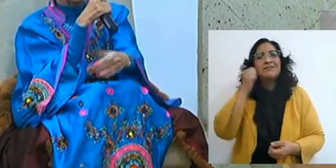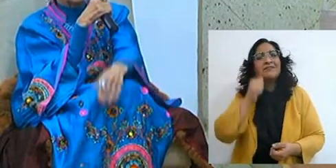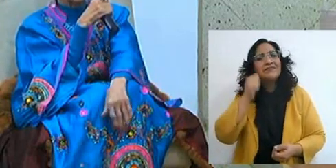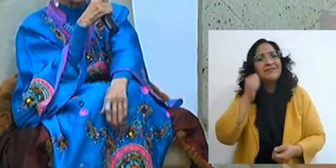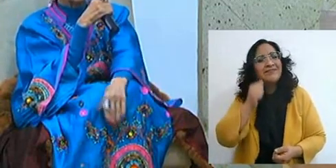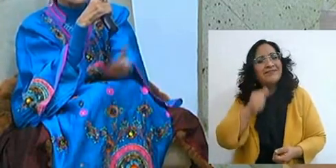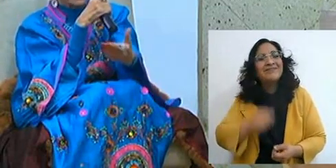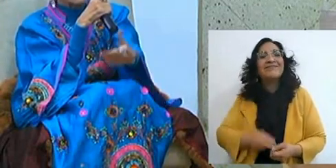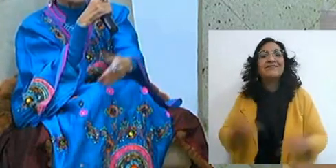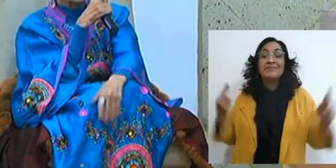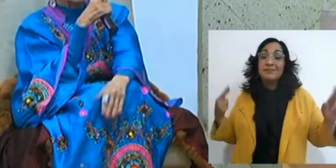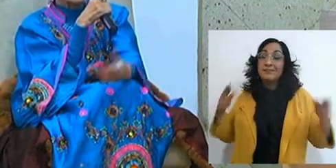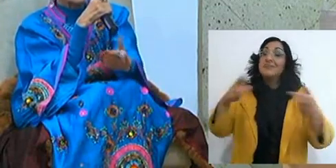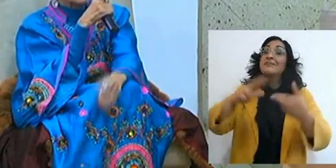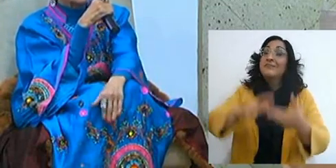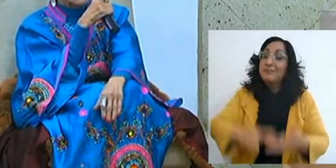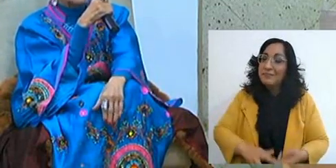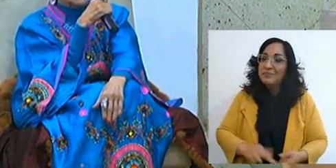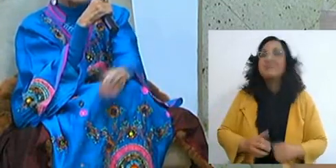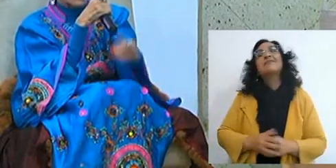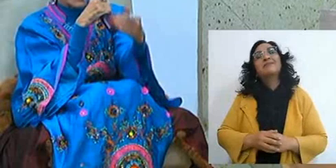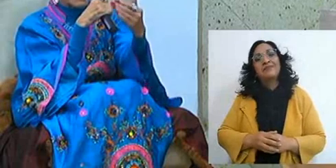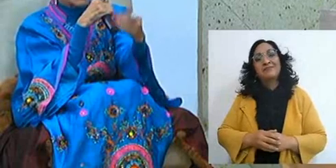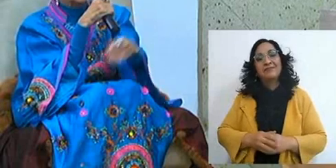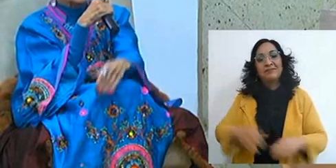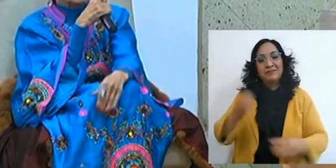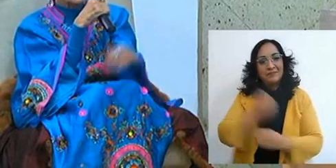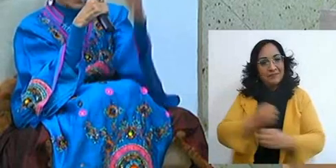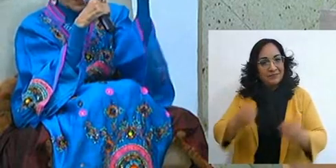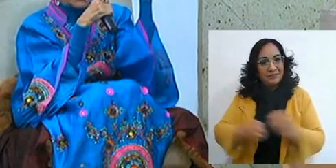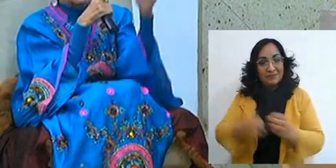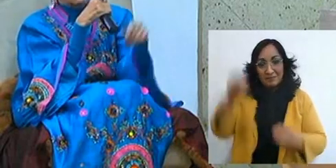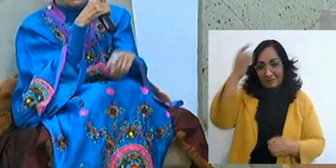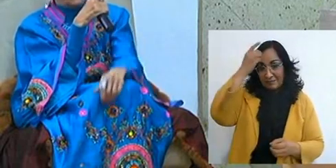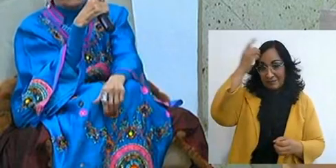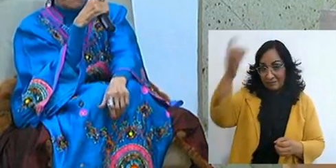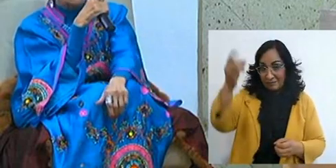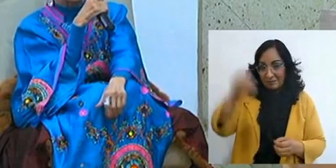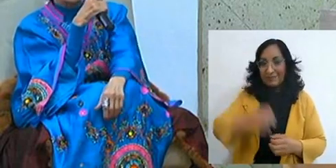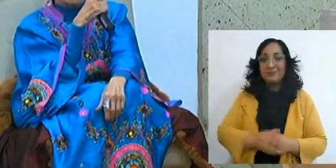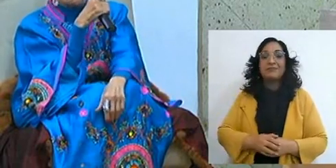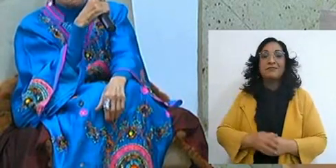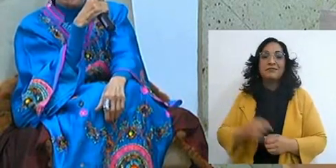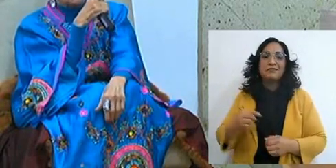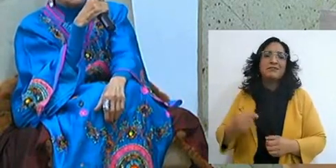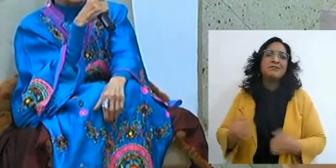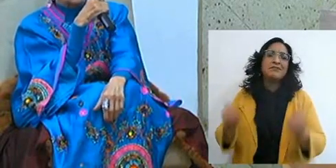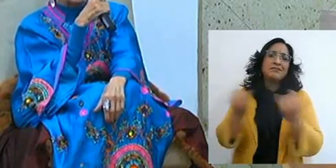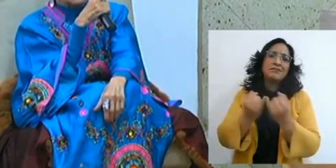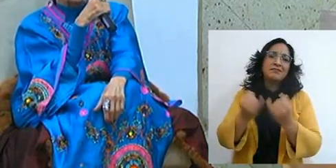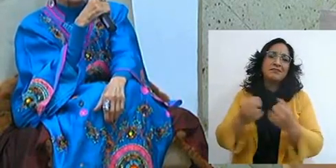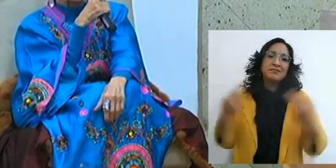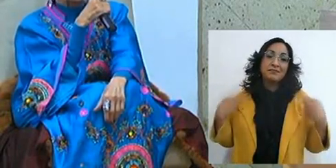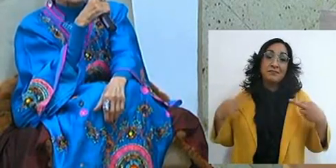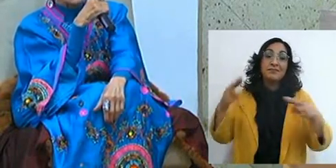As for the things of the Lord, she has also been a teacher at school, abroad, secular,